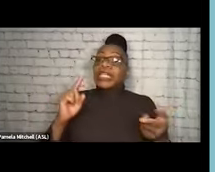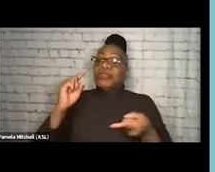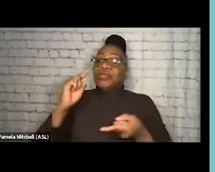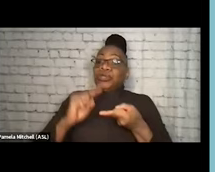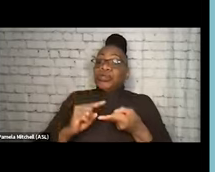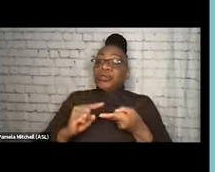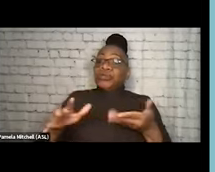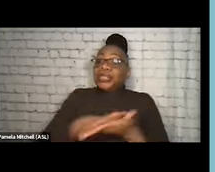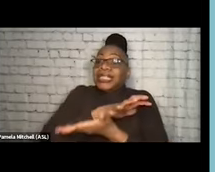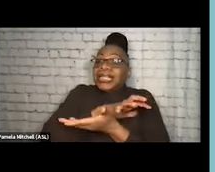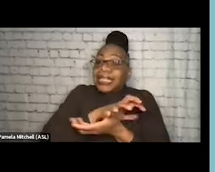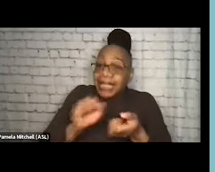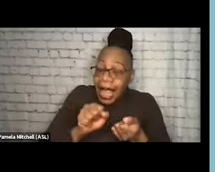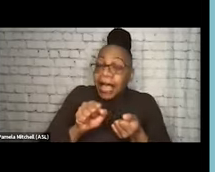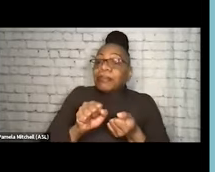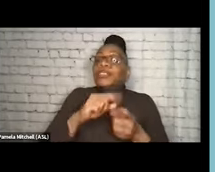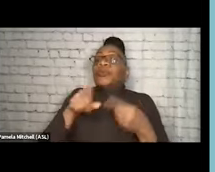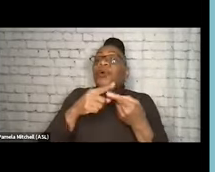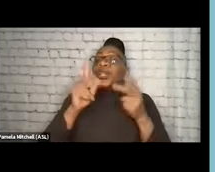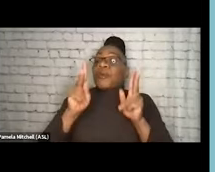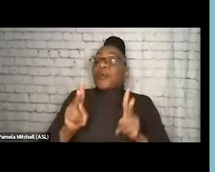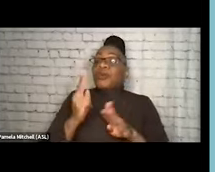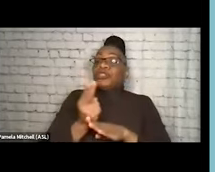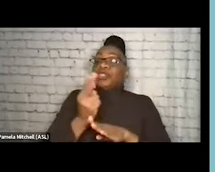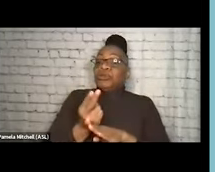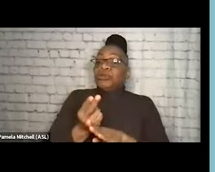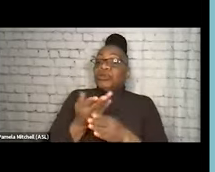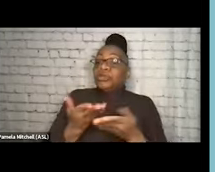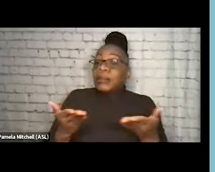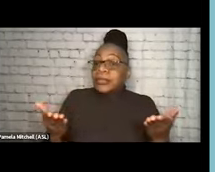that comes along with using substances in a way that, like, does kind of end up